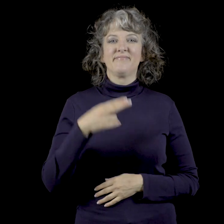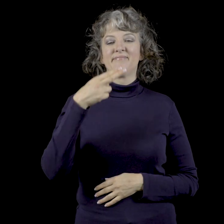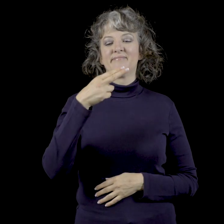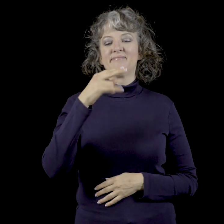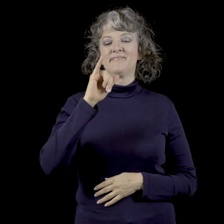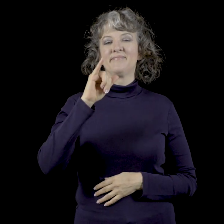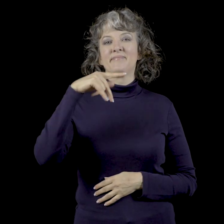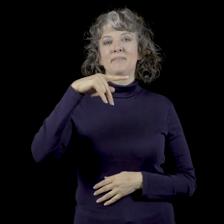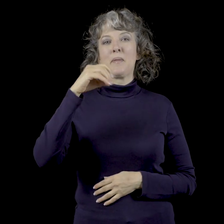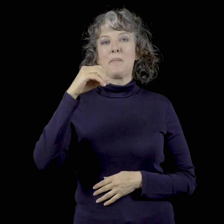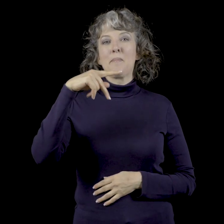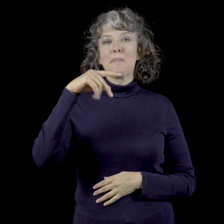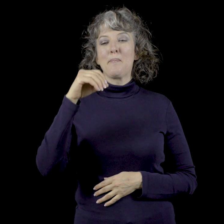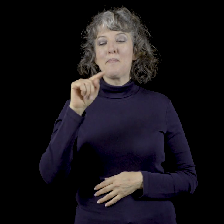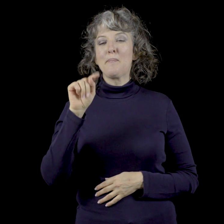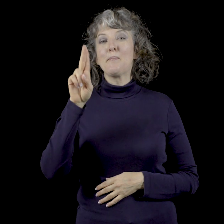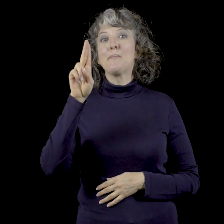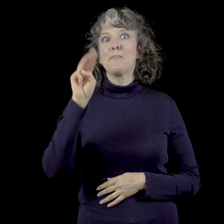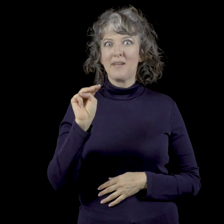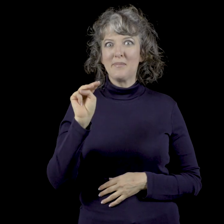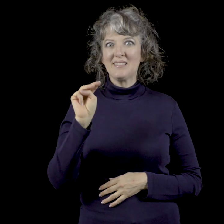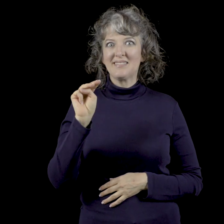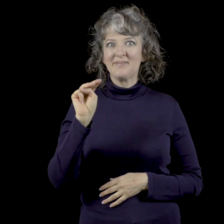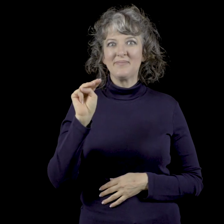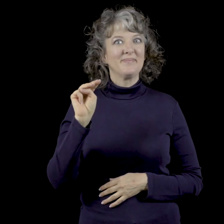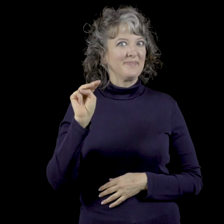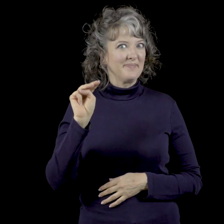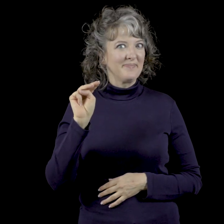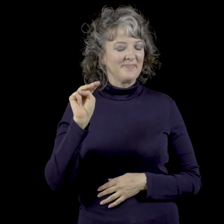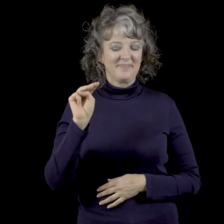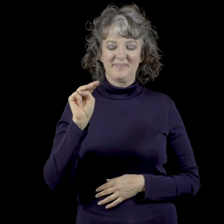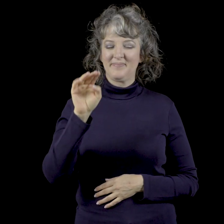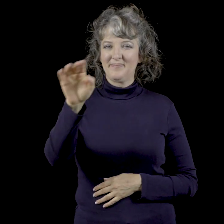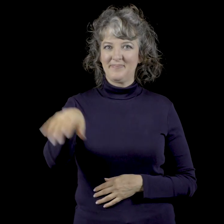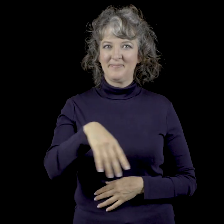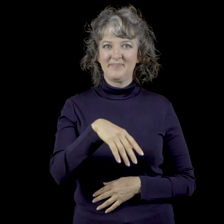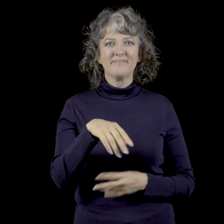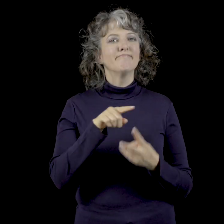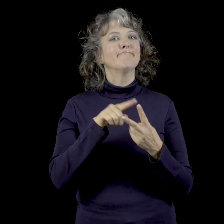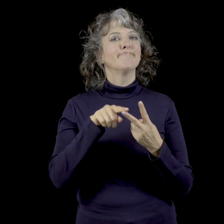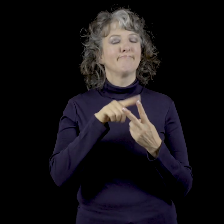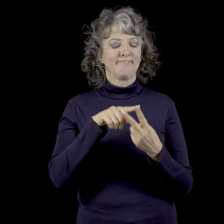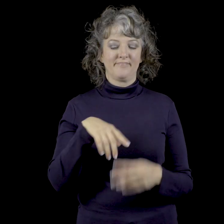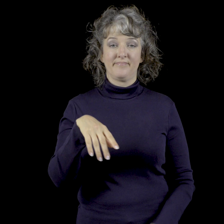H-I-P-O-P-O-T-U-M Hippopotamus Two methods here.